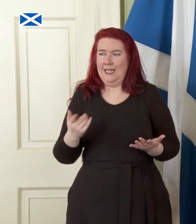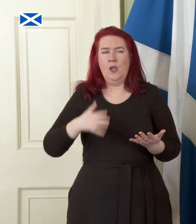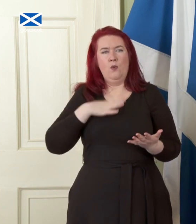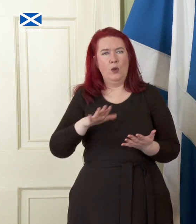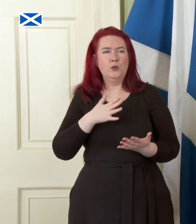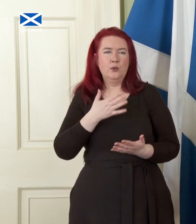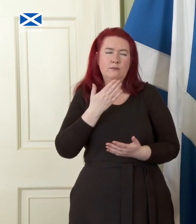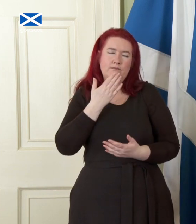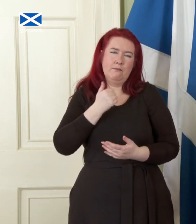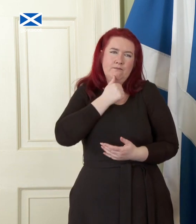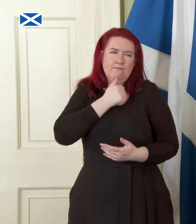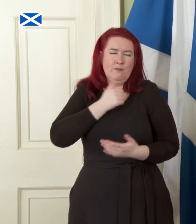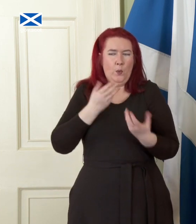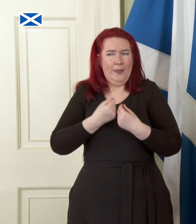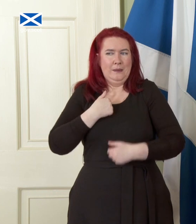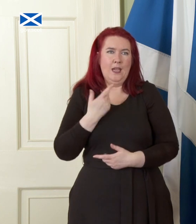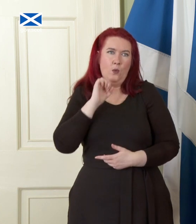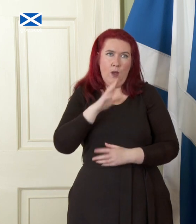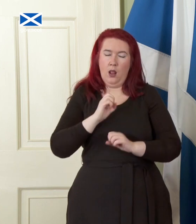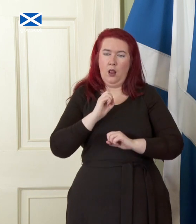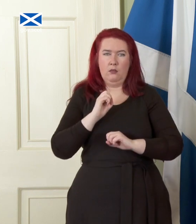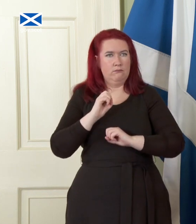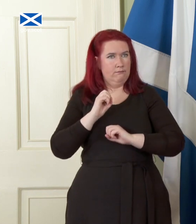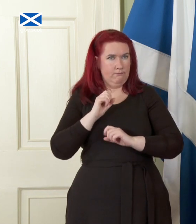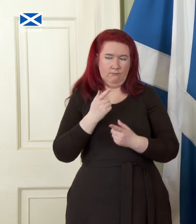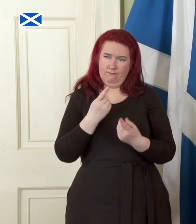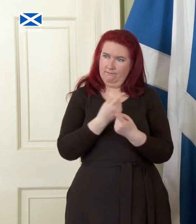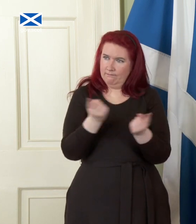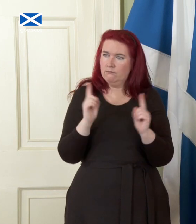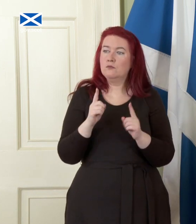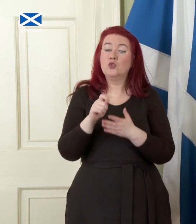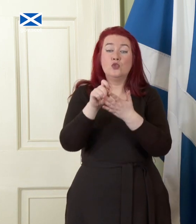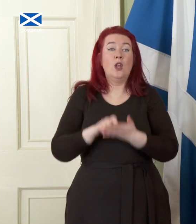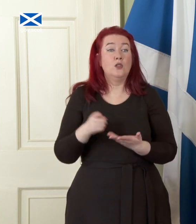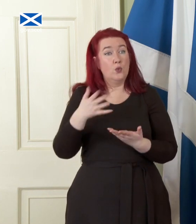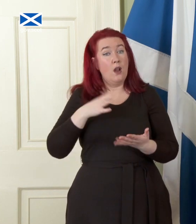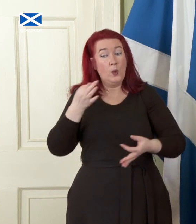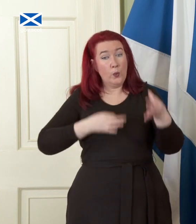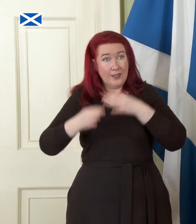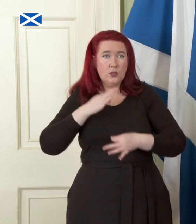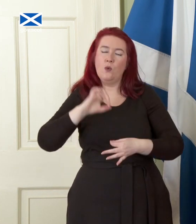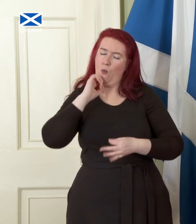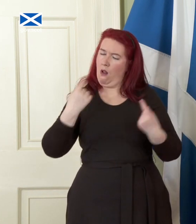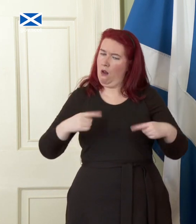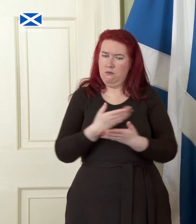however I will give every journalist in the room who wants to, the opportunity to ask a question.